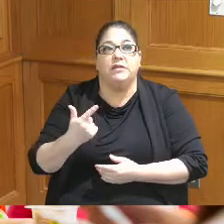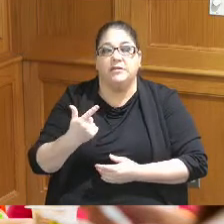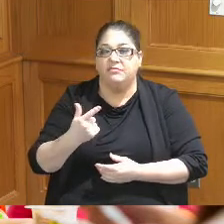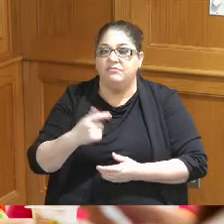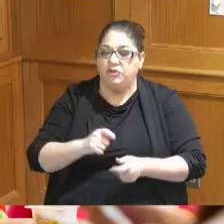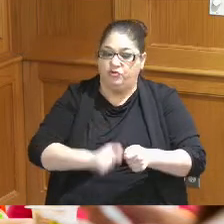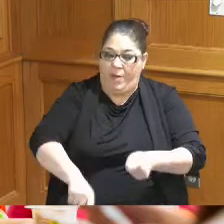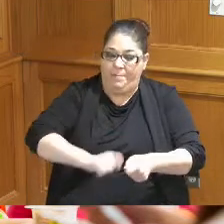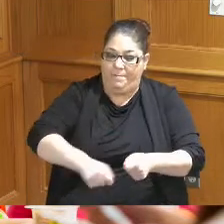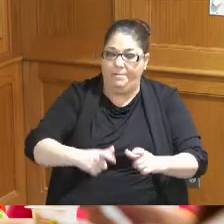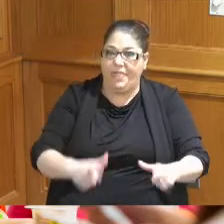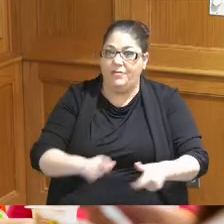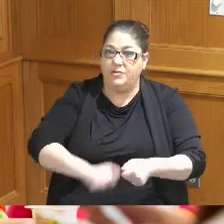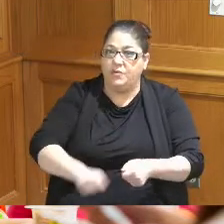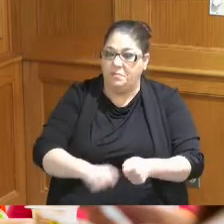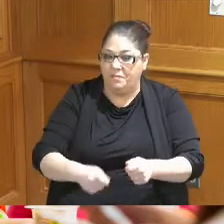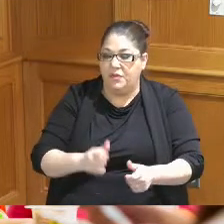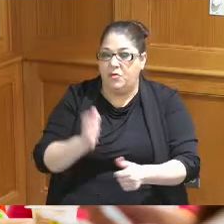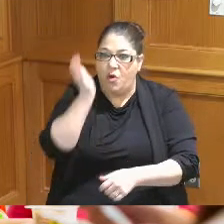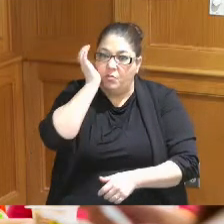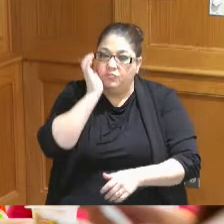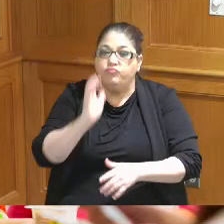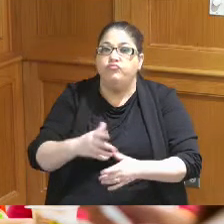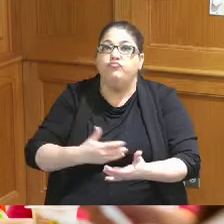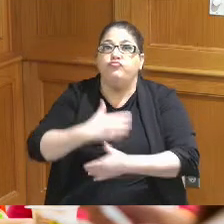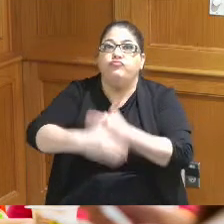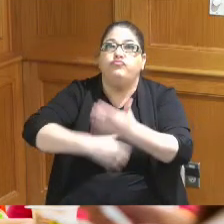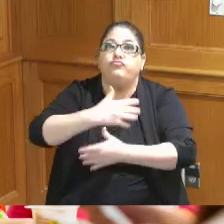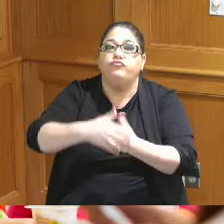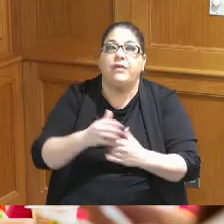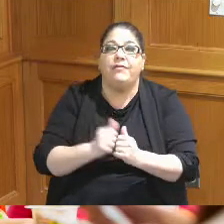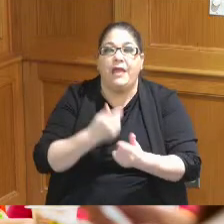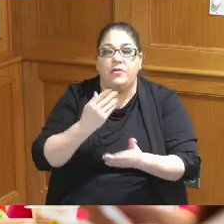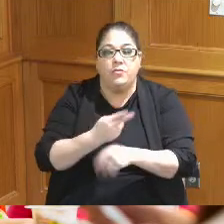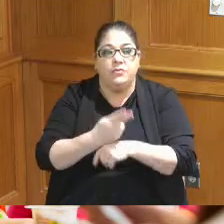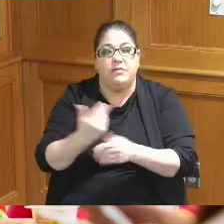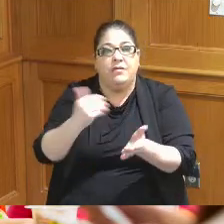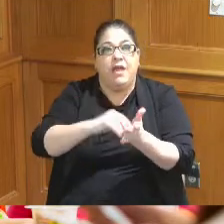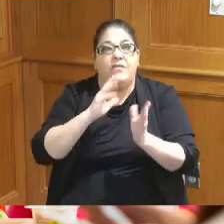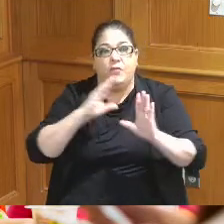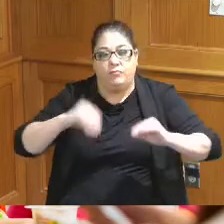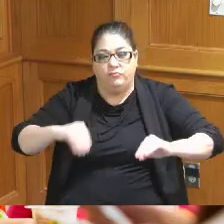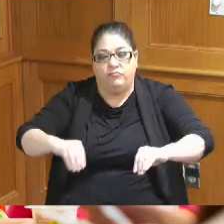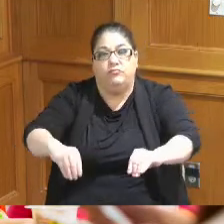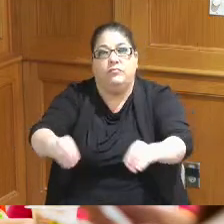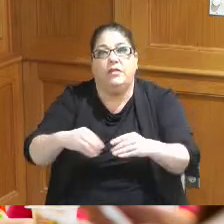initially to do a study to find where could we have a facility in this region it doesn't